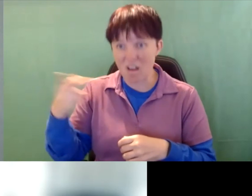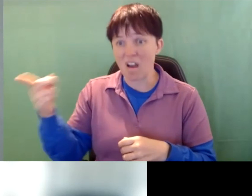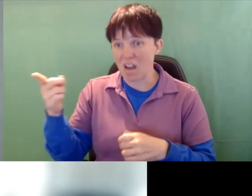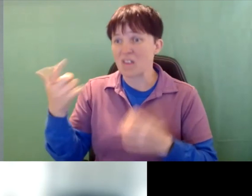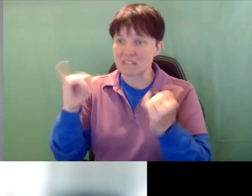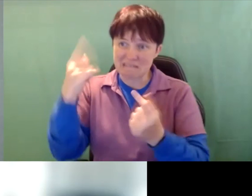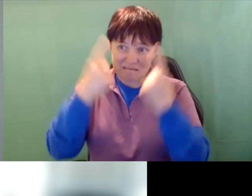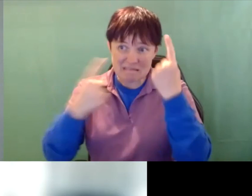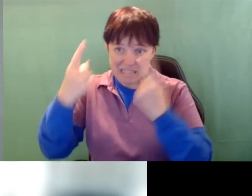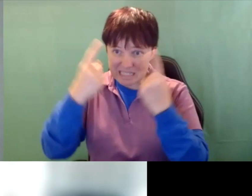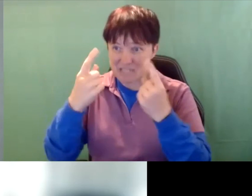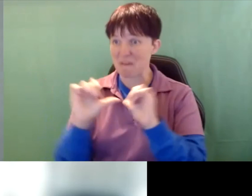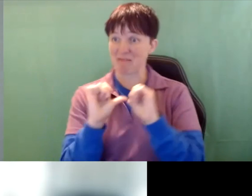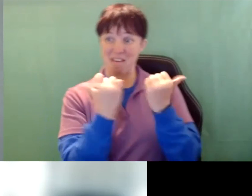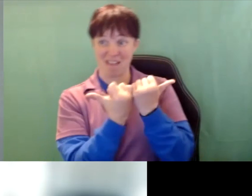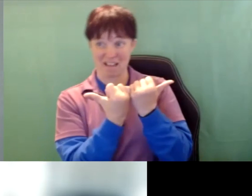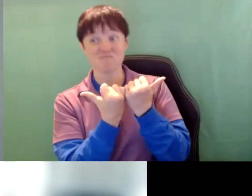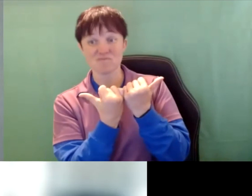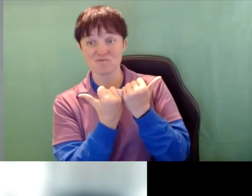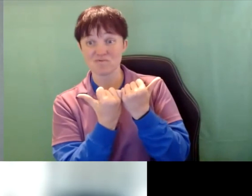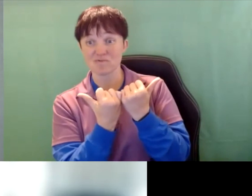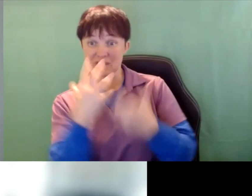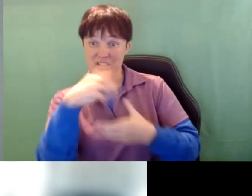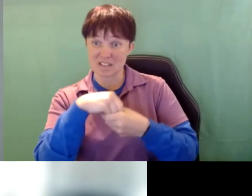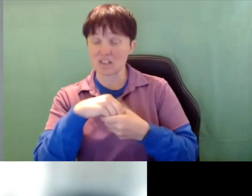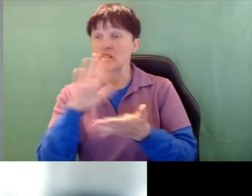by the agency that they're in is the school for the deaf and blind as a paraprofessional.